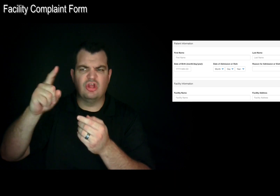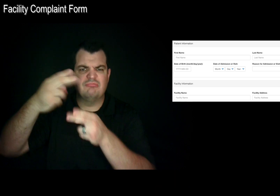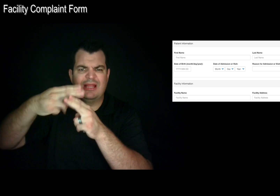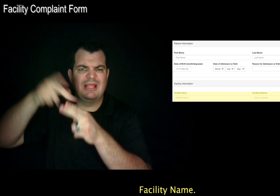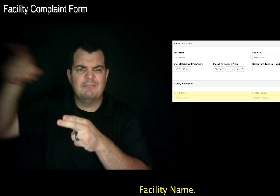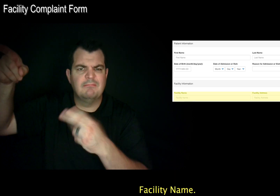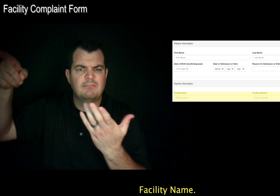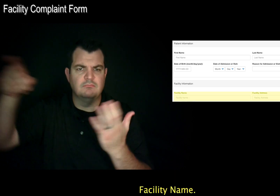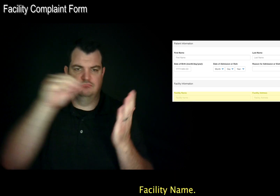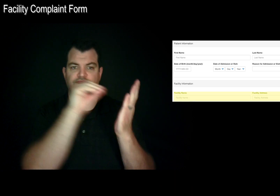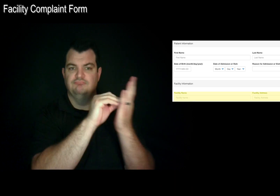Facility Name.